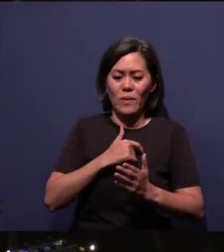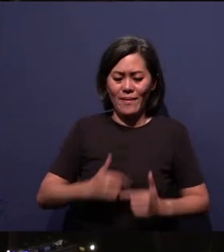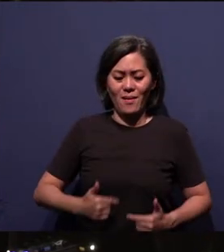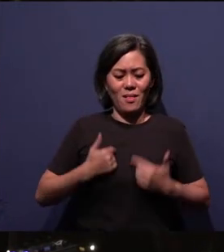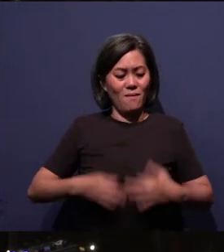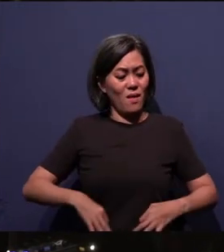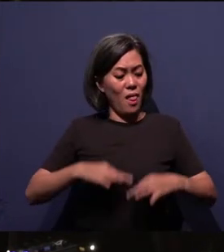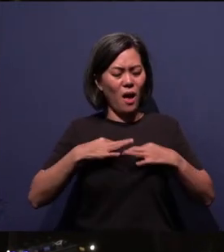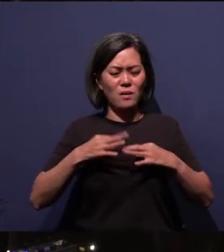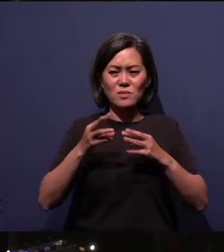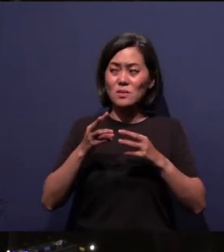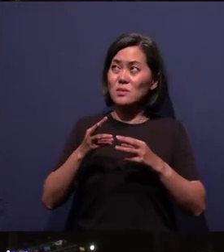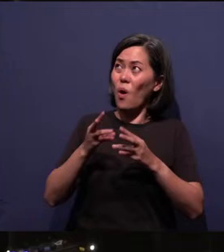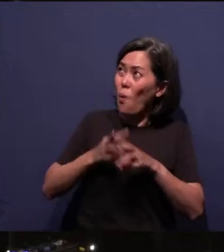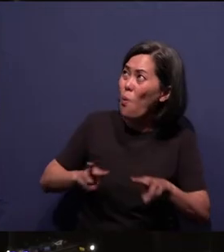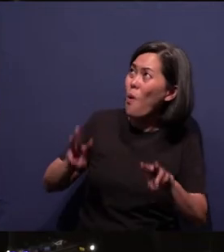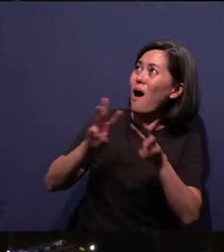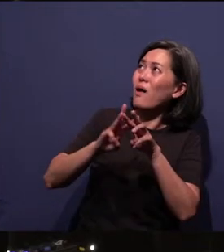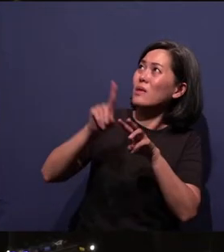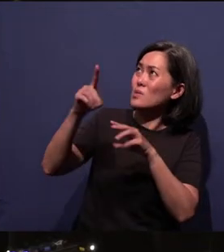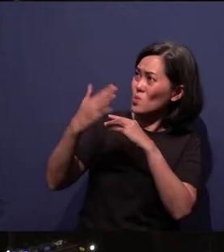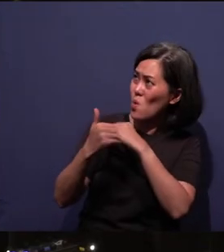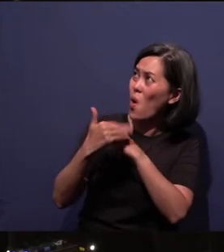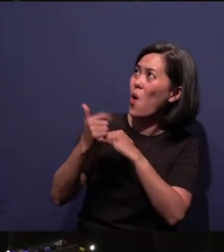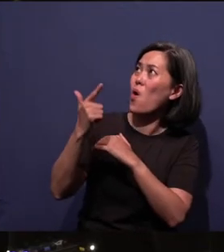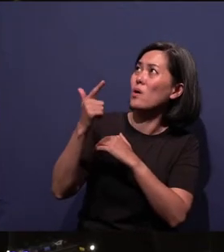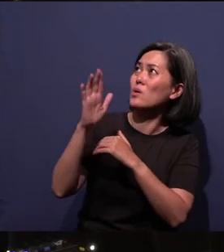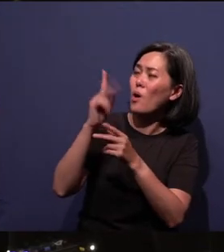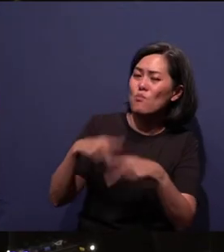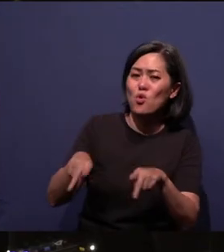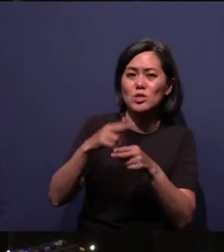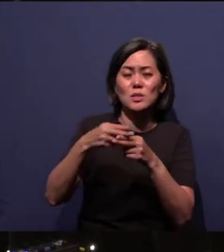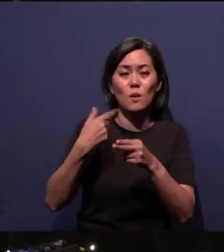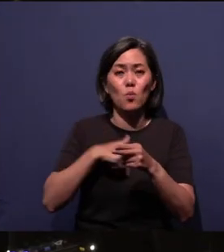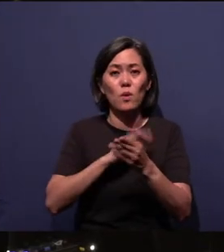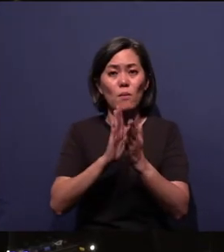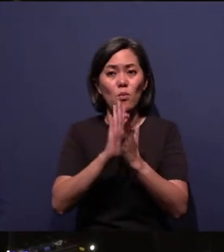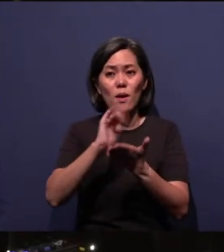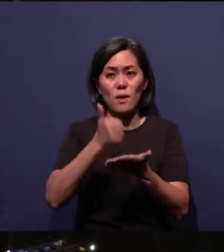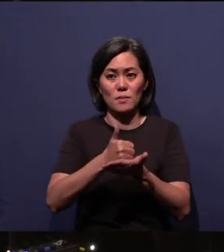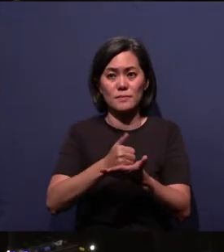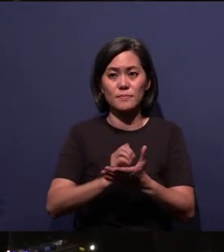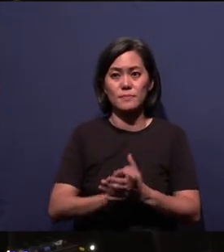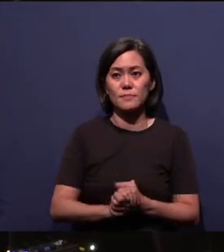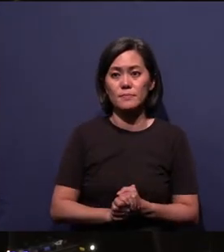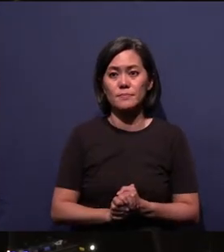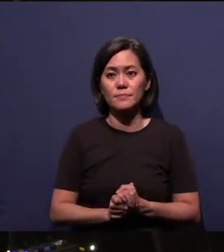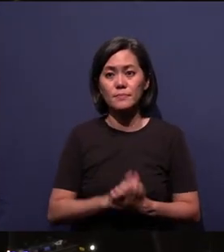that are worthy of Your calling. In Your precious name I pray, Amen. Please be seated.